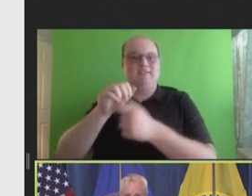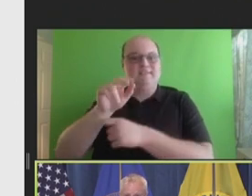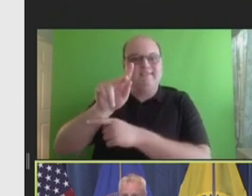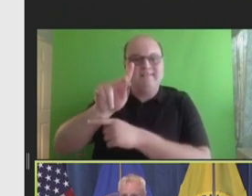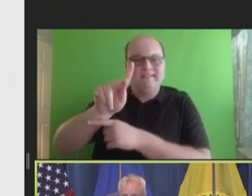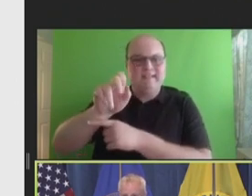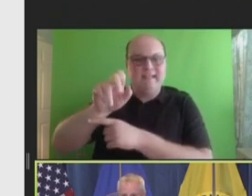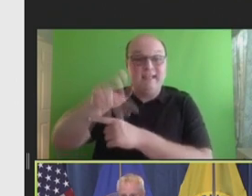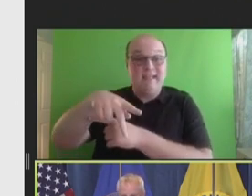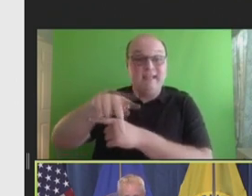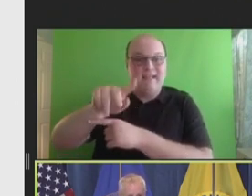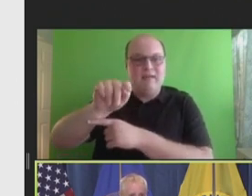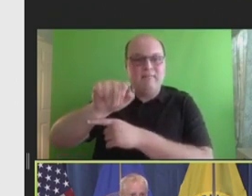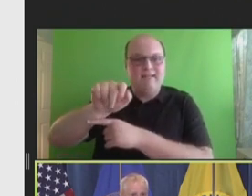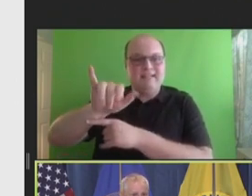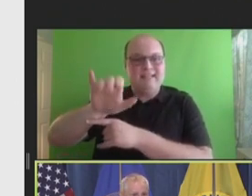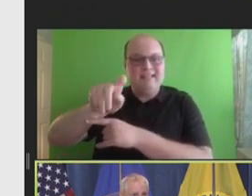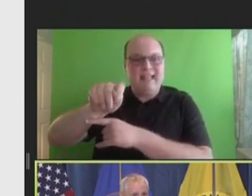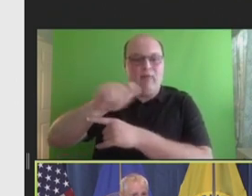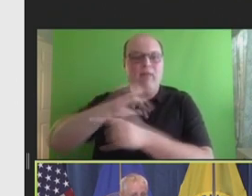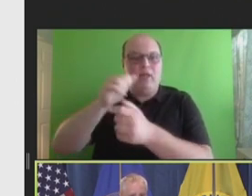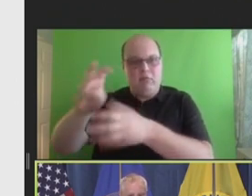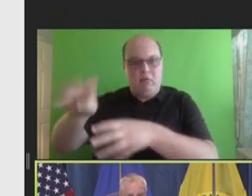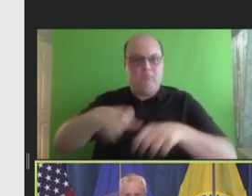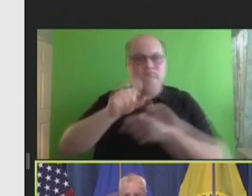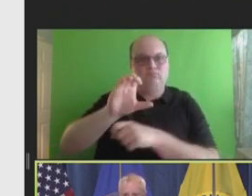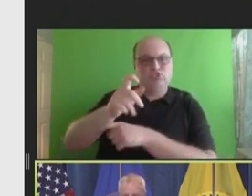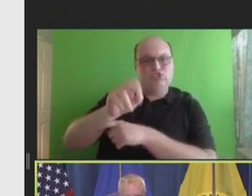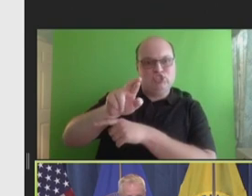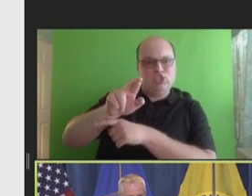as chair of this committee, representing ACIP.